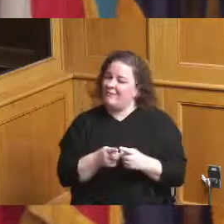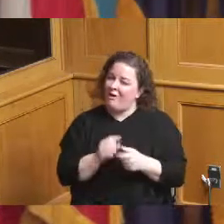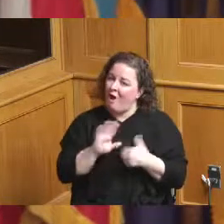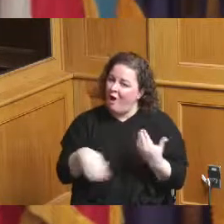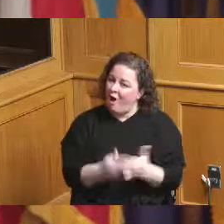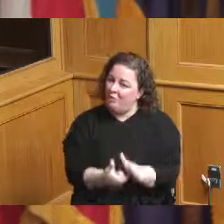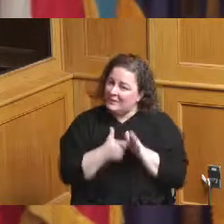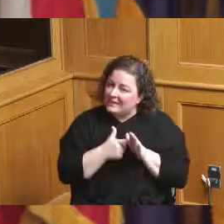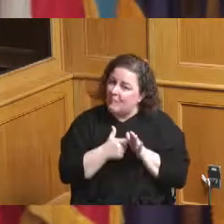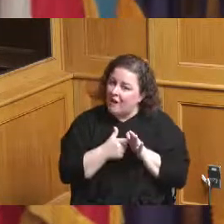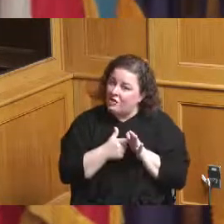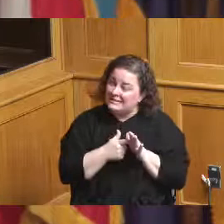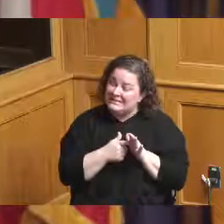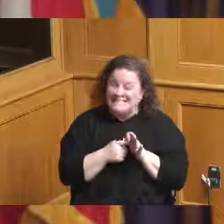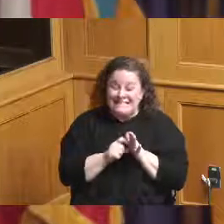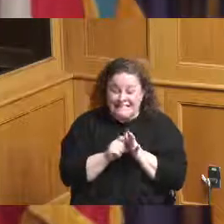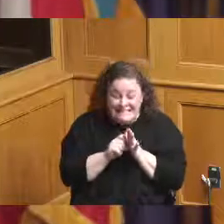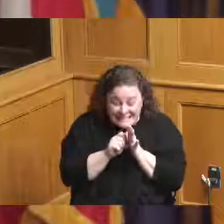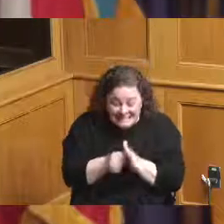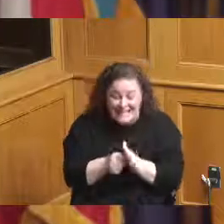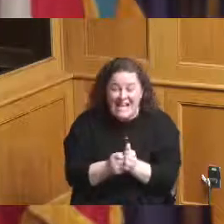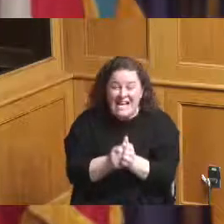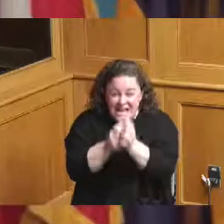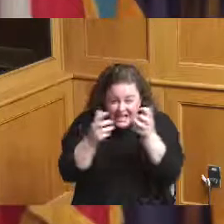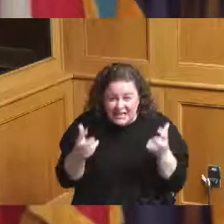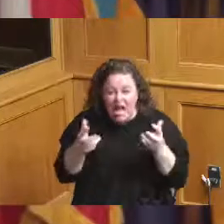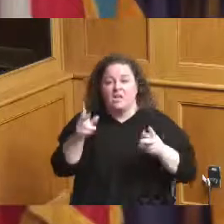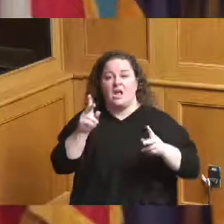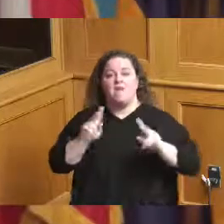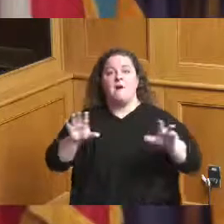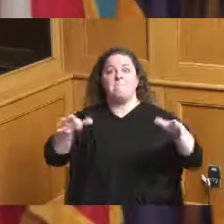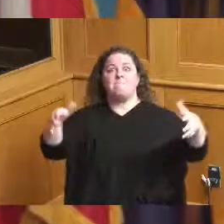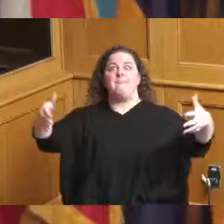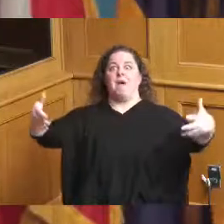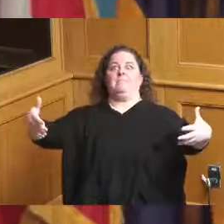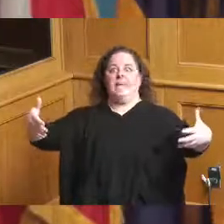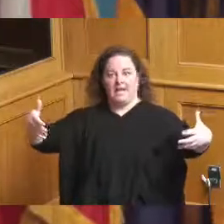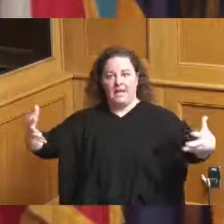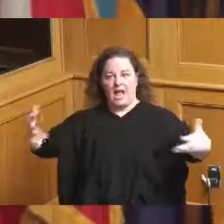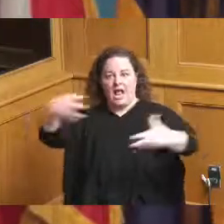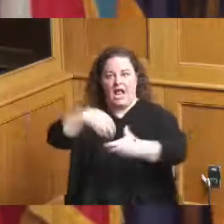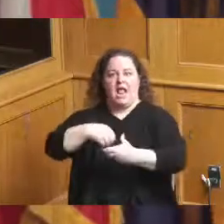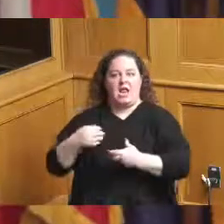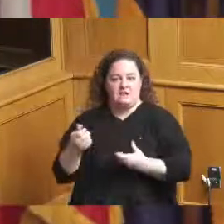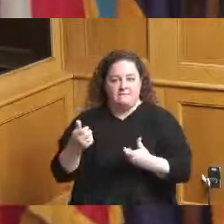significant public investment now we keep saying we got a lot of cooks and it's all of this is paid